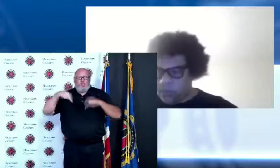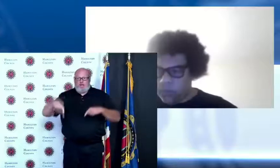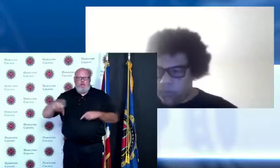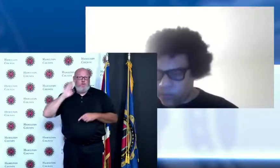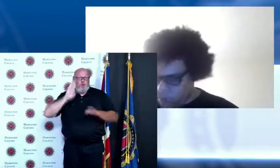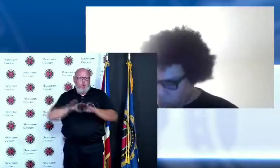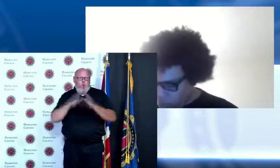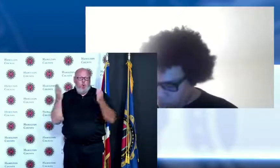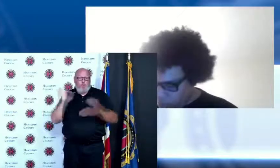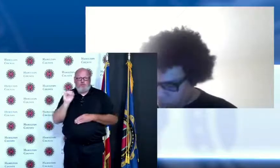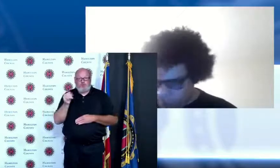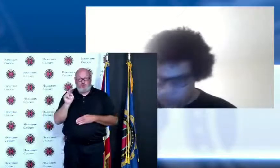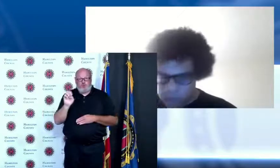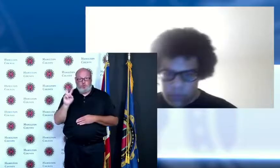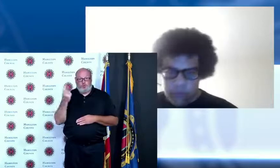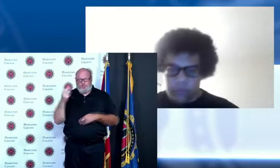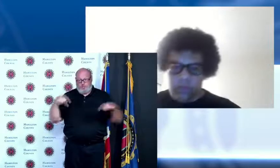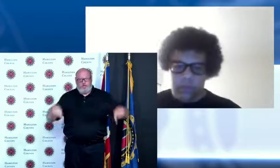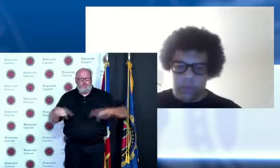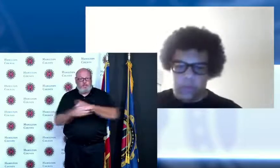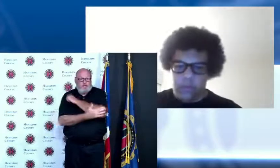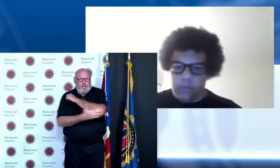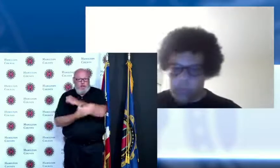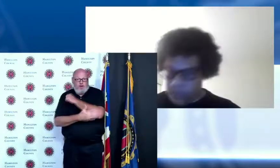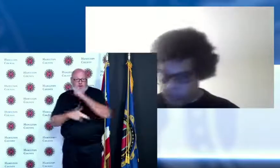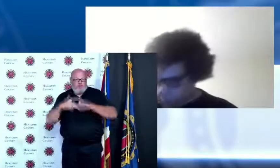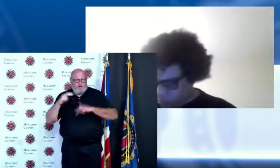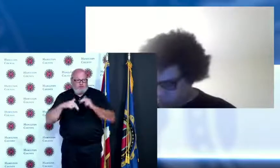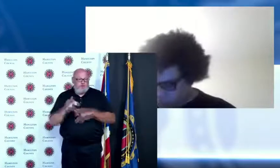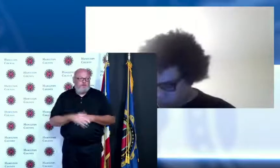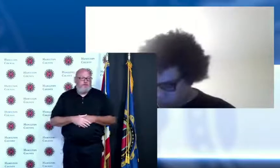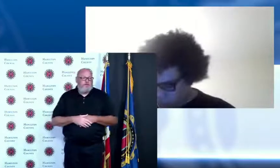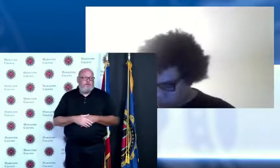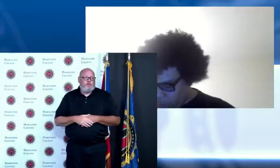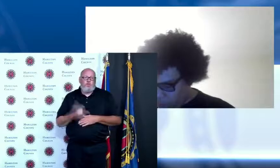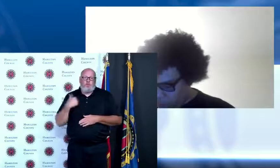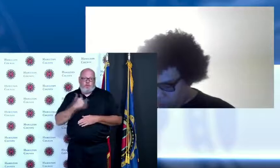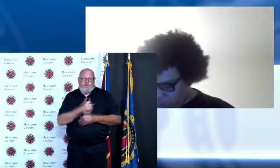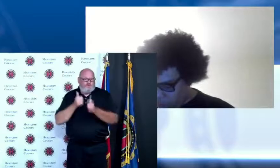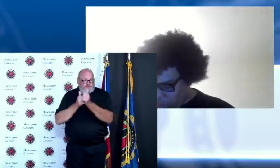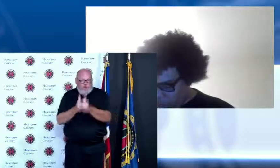the we we are following the CDC guidance related to masking but this commission will